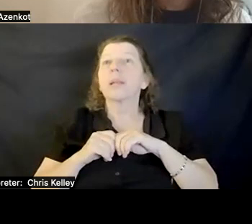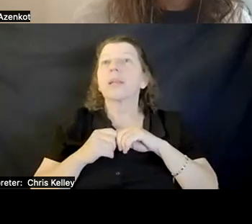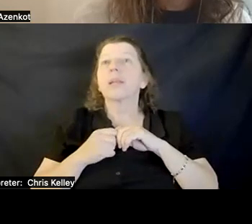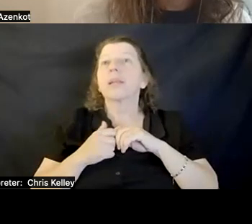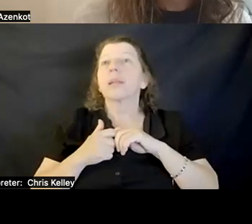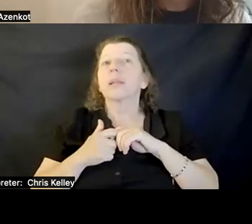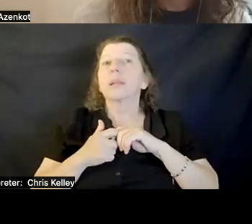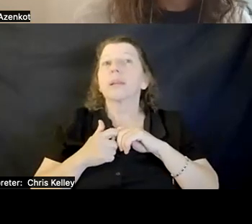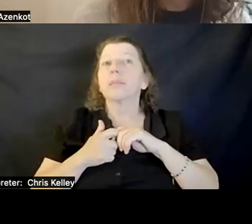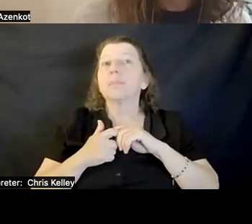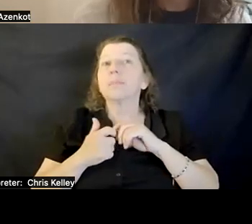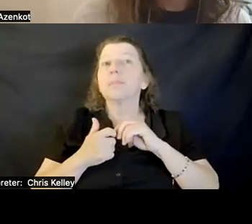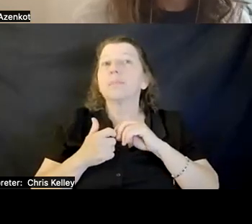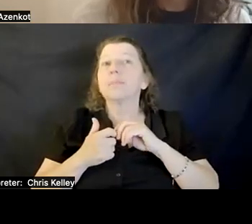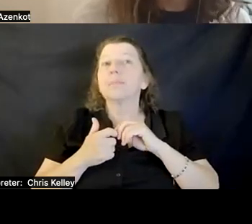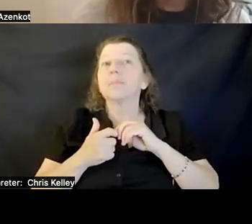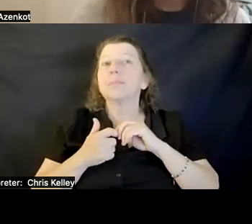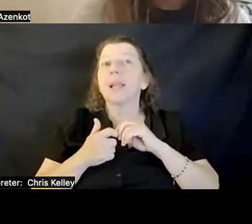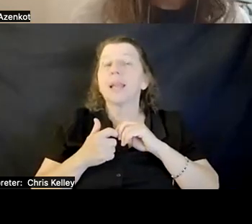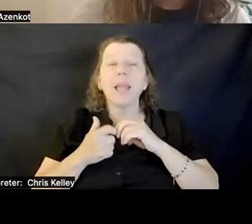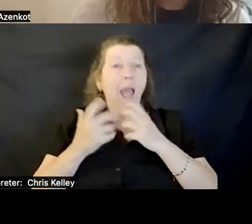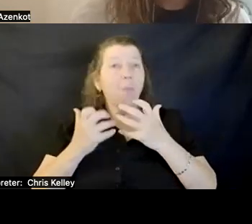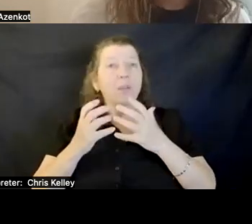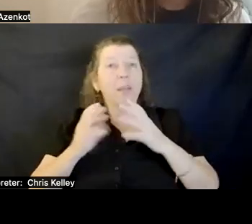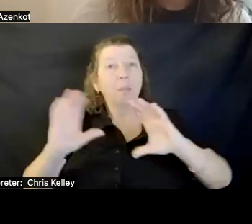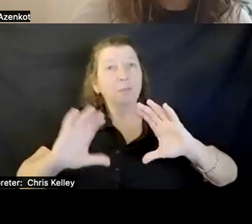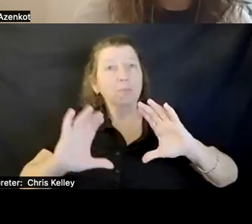TO HAVE CONVERSATIONS WITH PEOPLE. IT IS JUST ENDLESS.